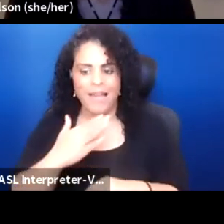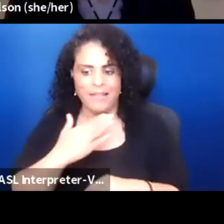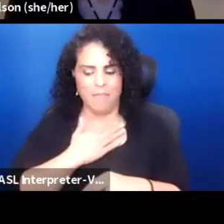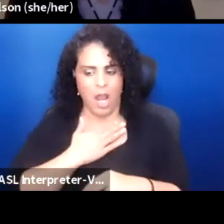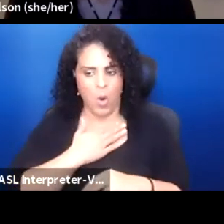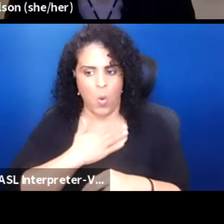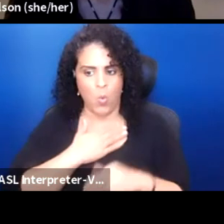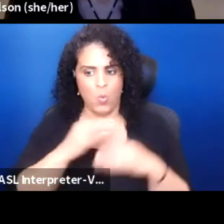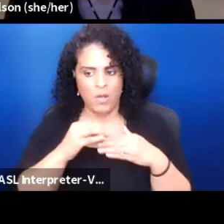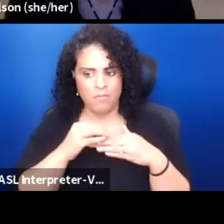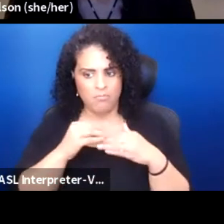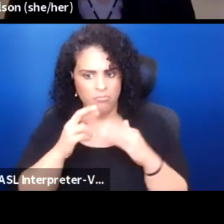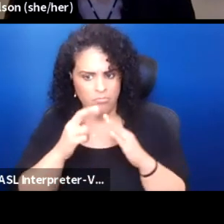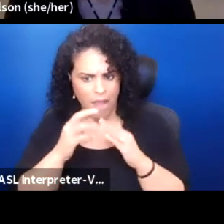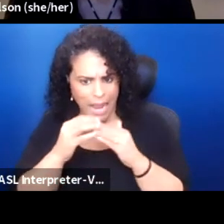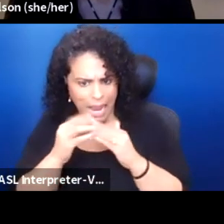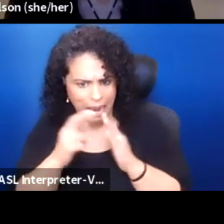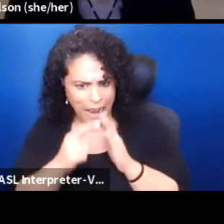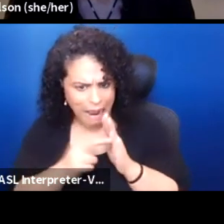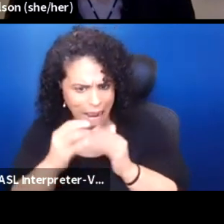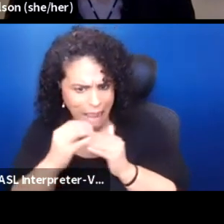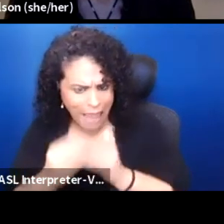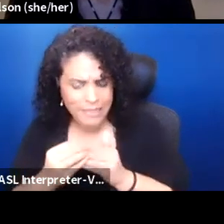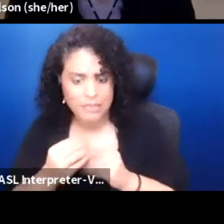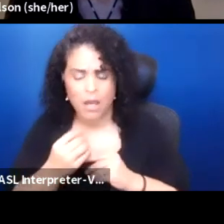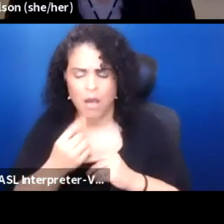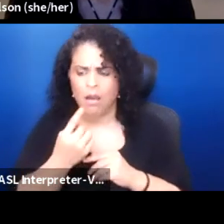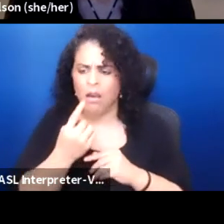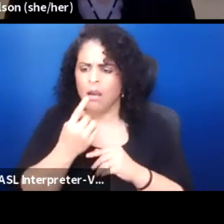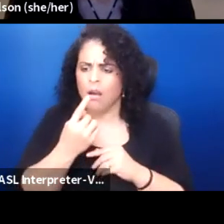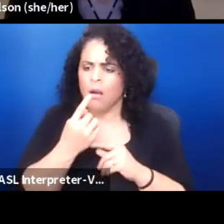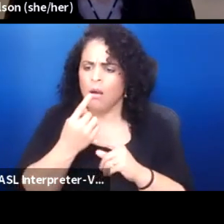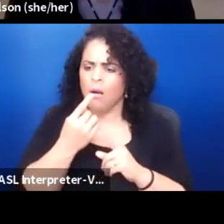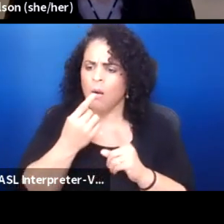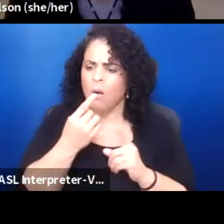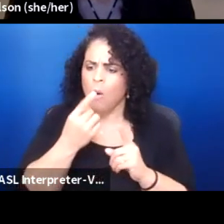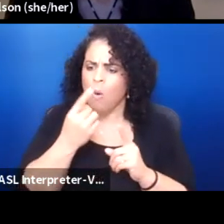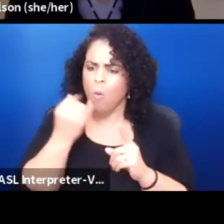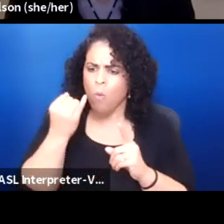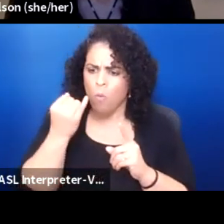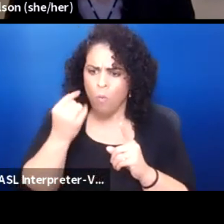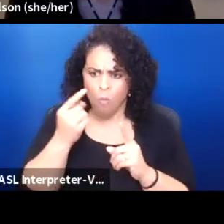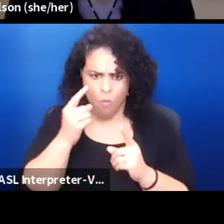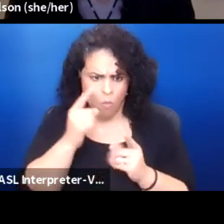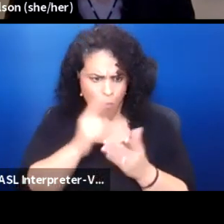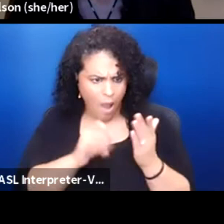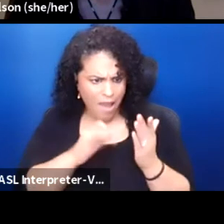for what if my culture is appropriate for sharing publicly as a teaching,